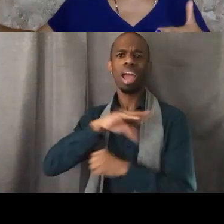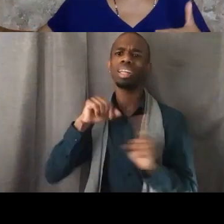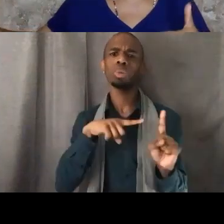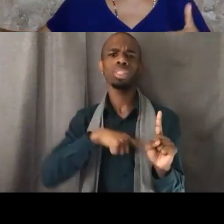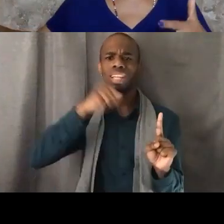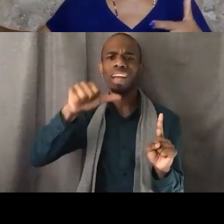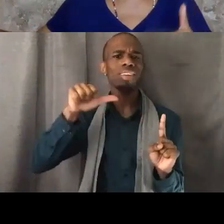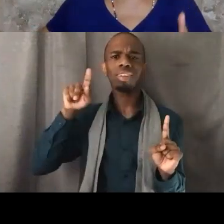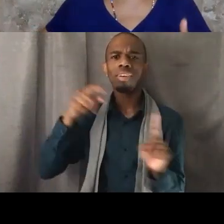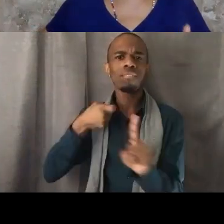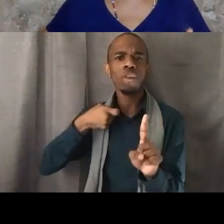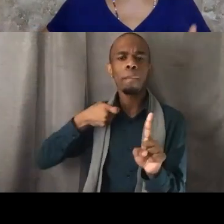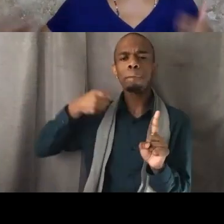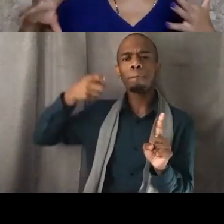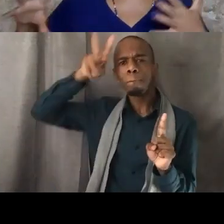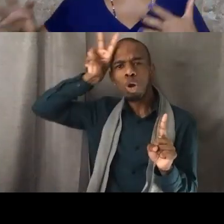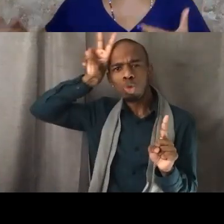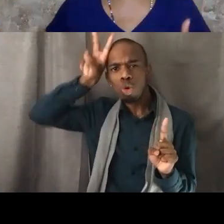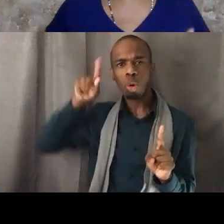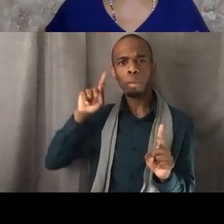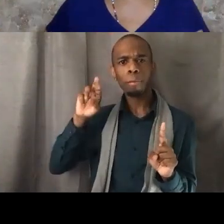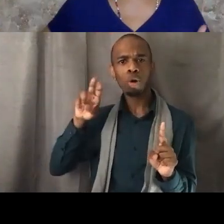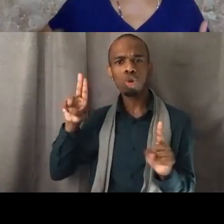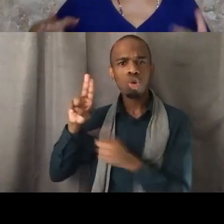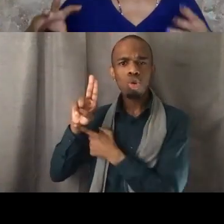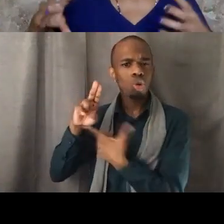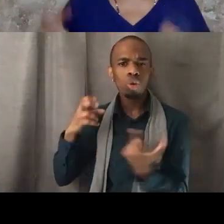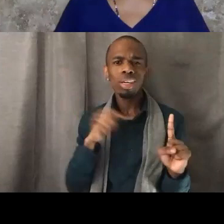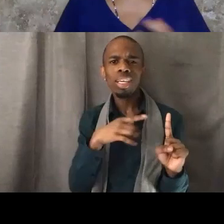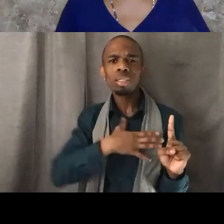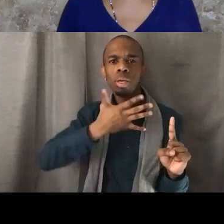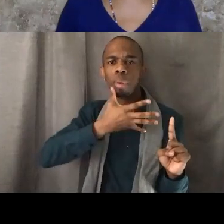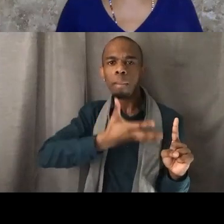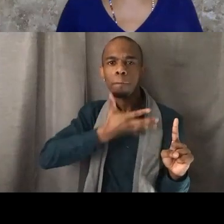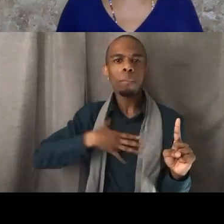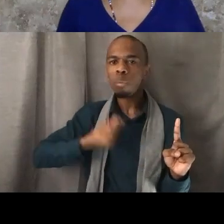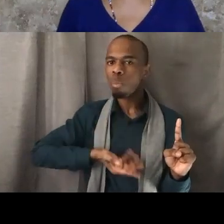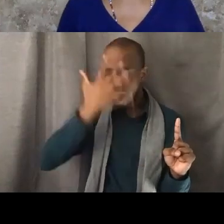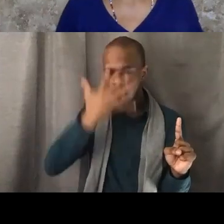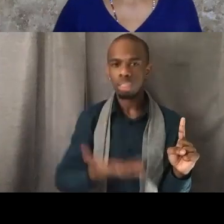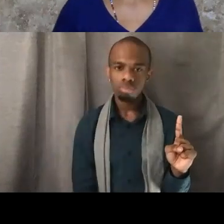than they had for Sean Bell or Amadou Diallo or any of the others who we could name.